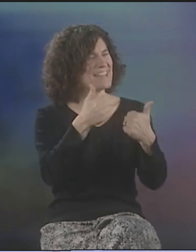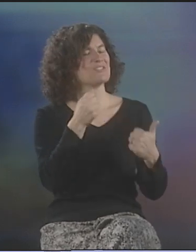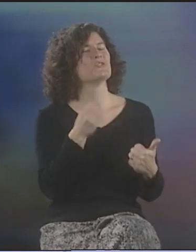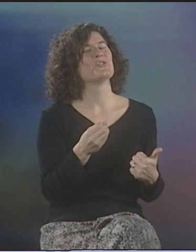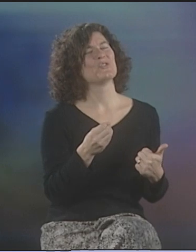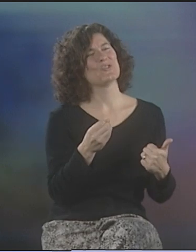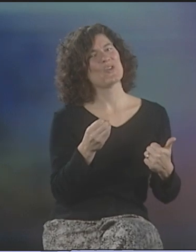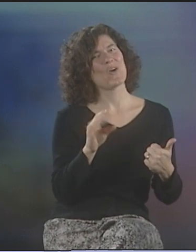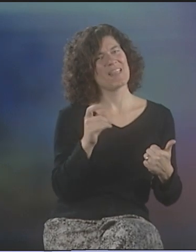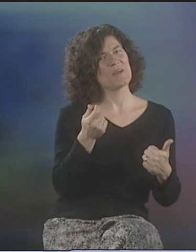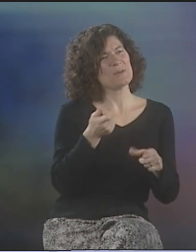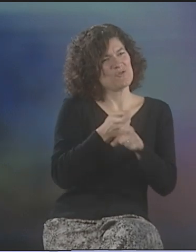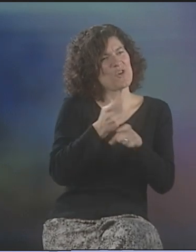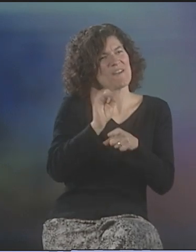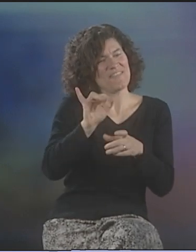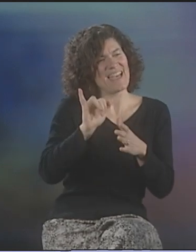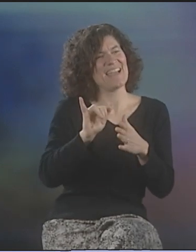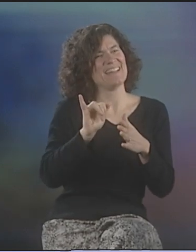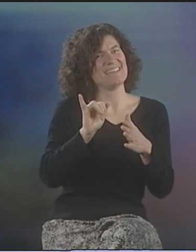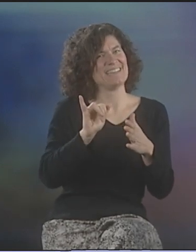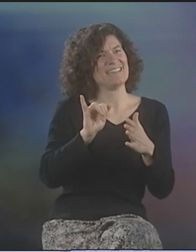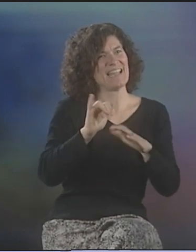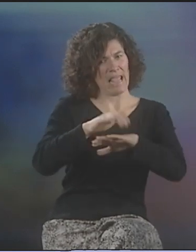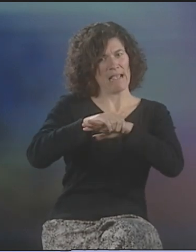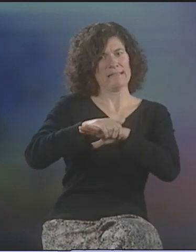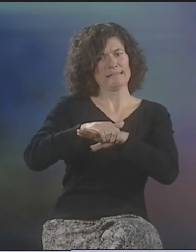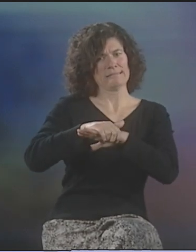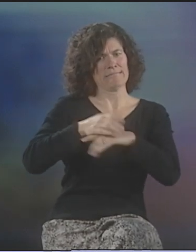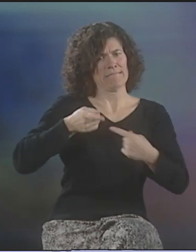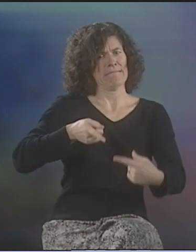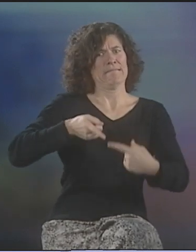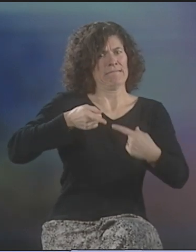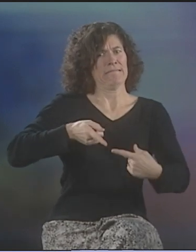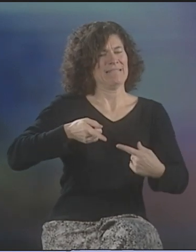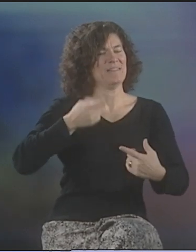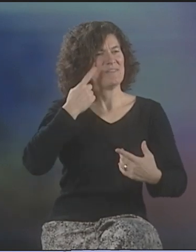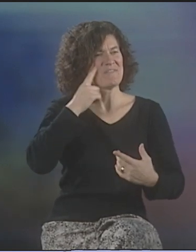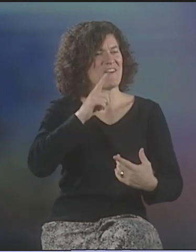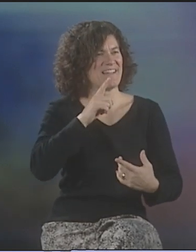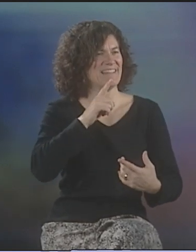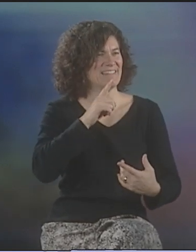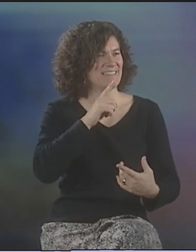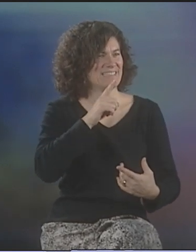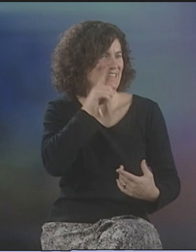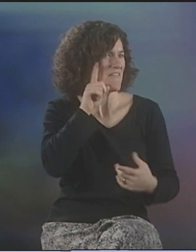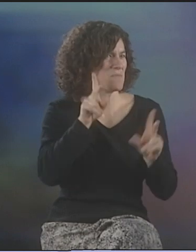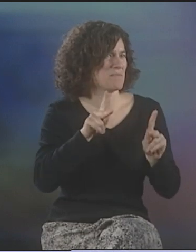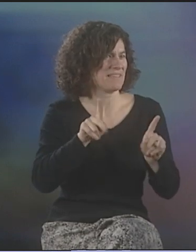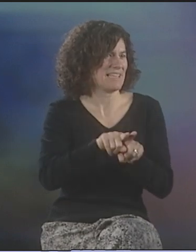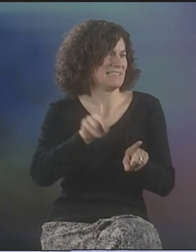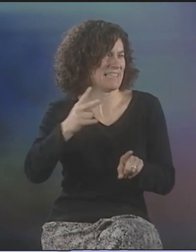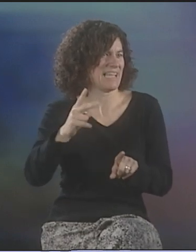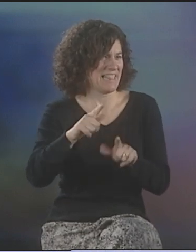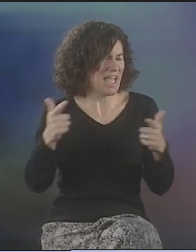THOSE SORTS OF THINGS. VERY CHALLENGING. SO, THAT IDEA OF STRUGGLING WITH ENGLISH IS DIFFICULT